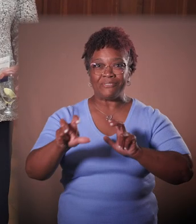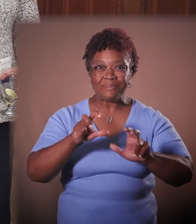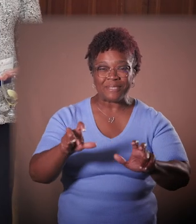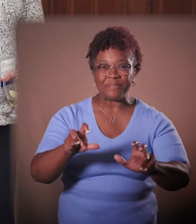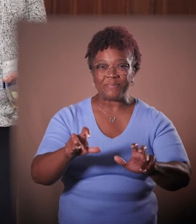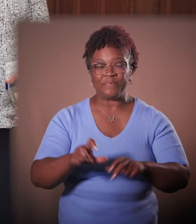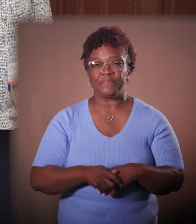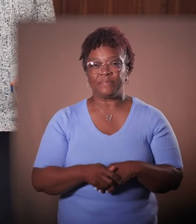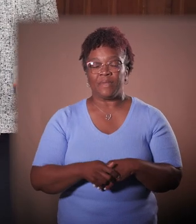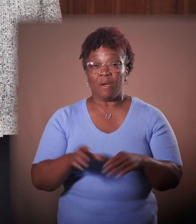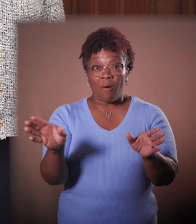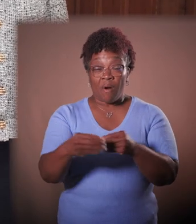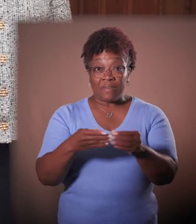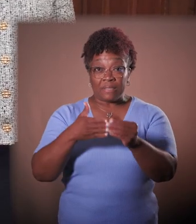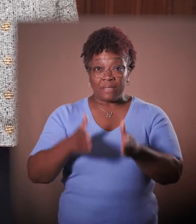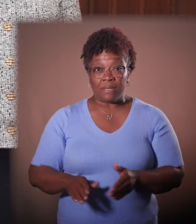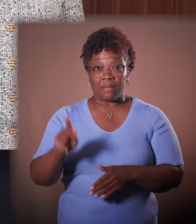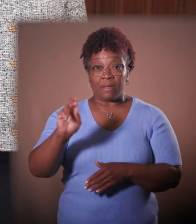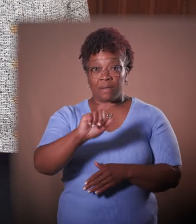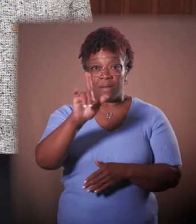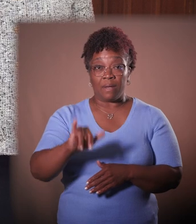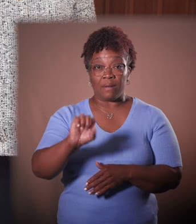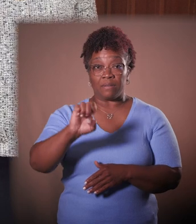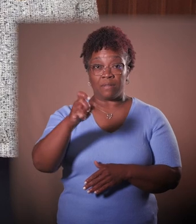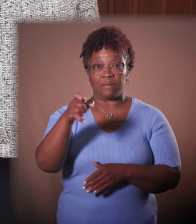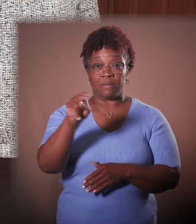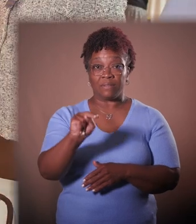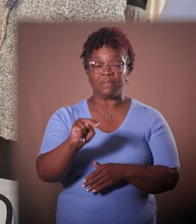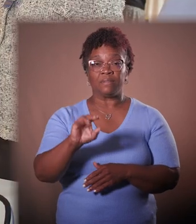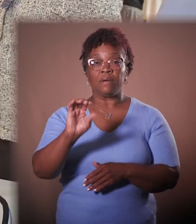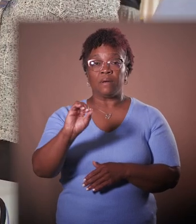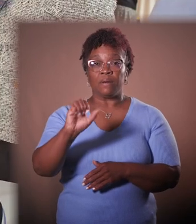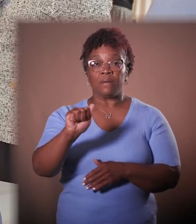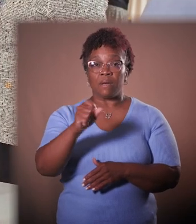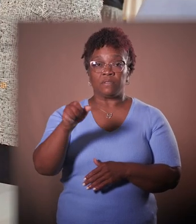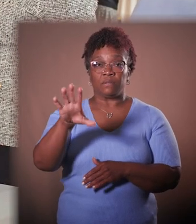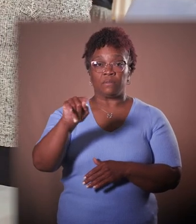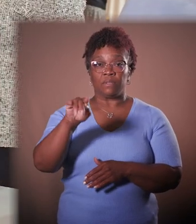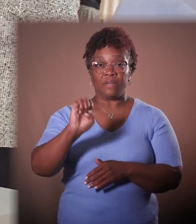The office is led by Kelly Sexton, associate vice president for Research and Innovation Partnerships,